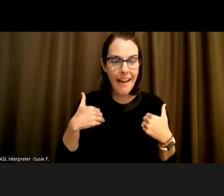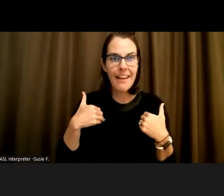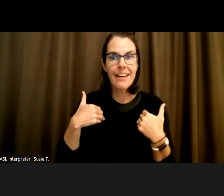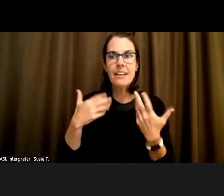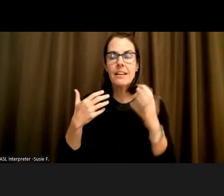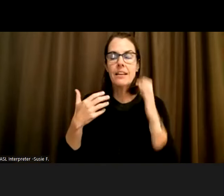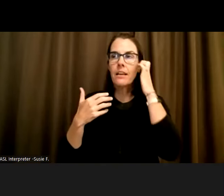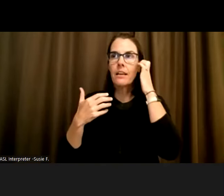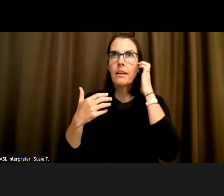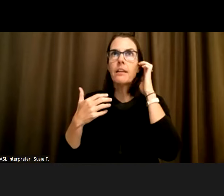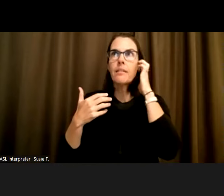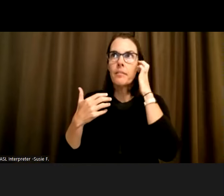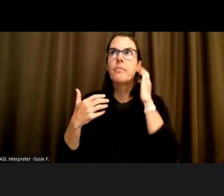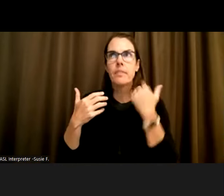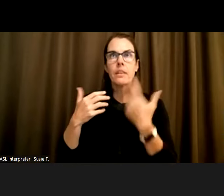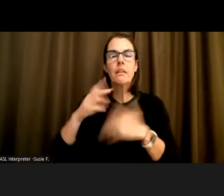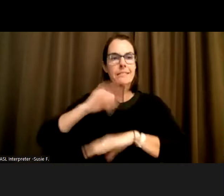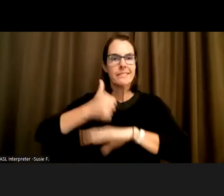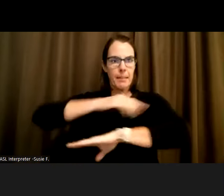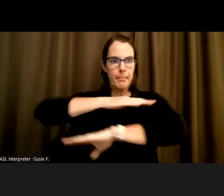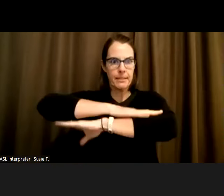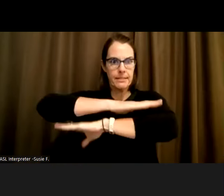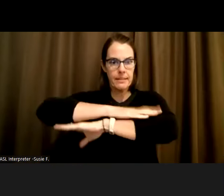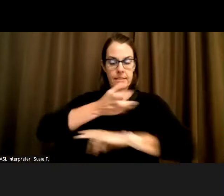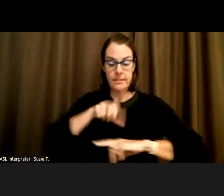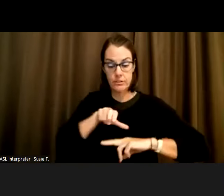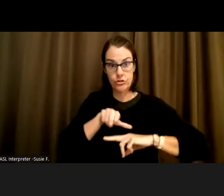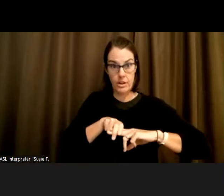the desk, configured a a chair.